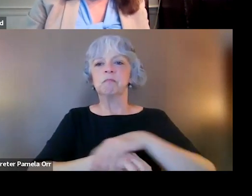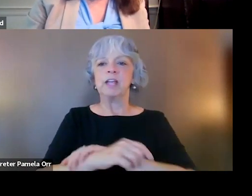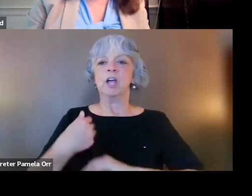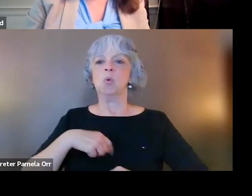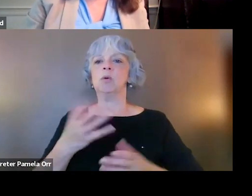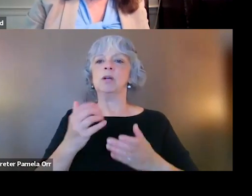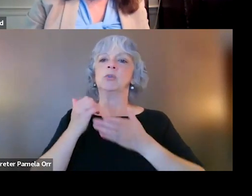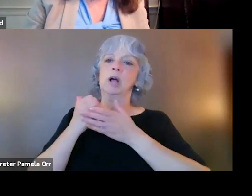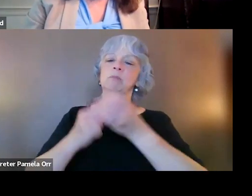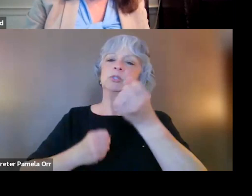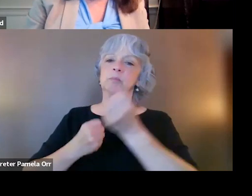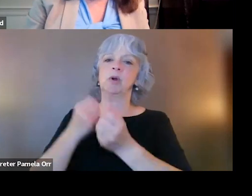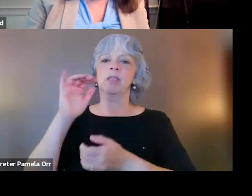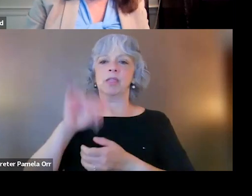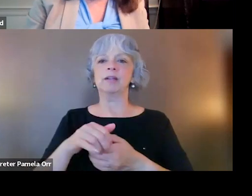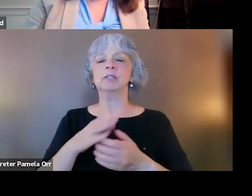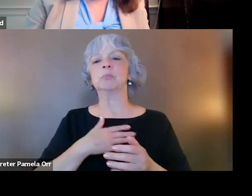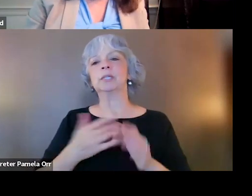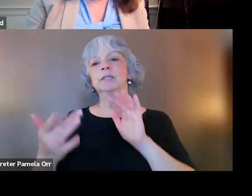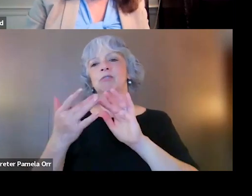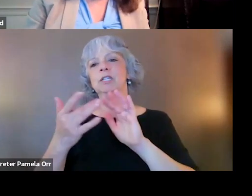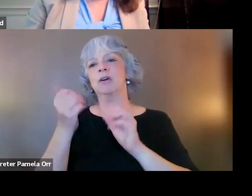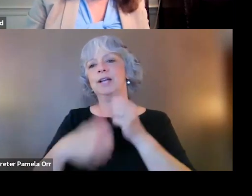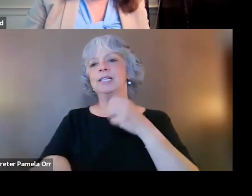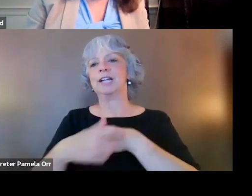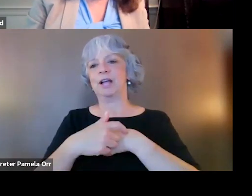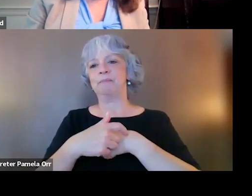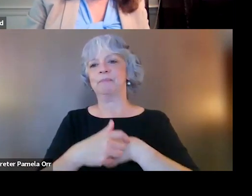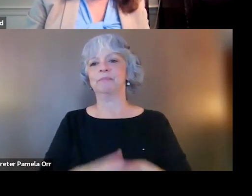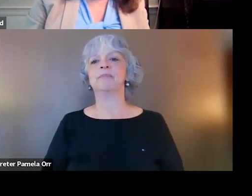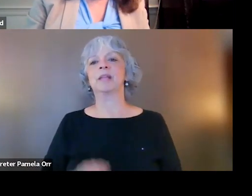So again, yeah, please reach out anytime. Thank you both for that.